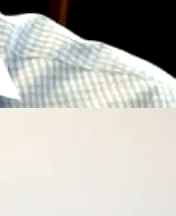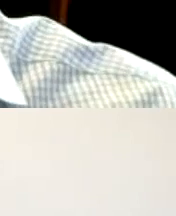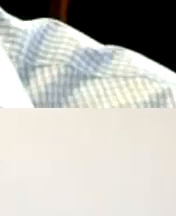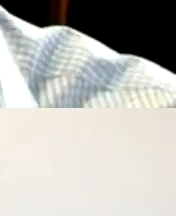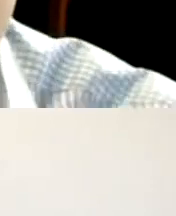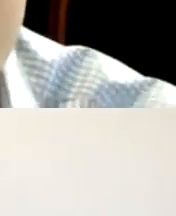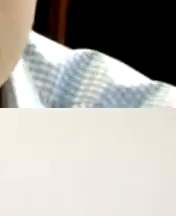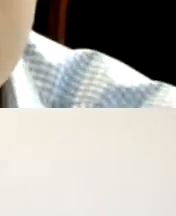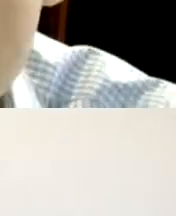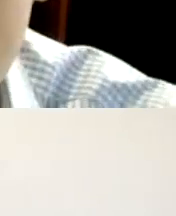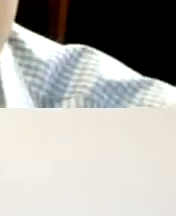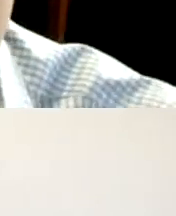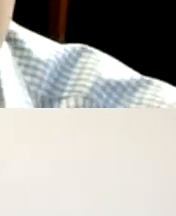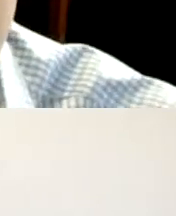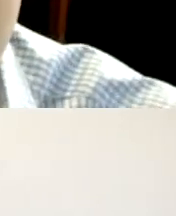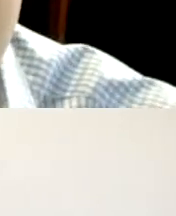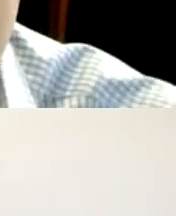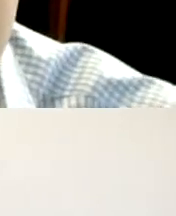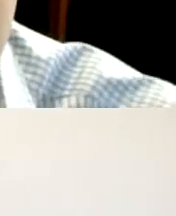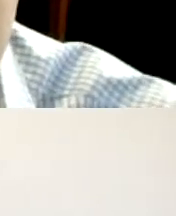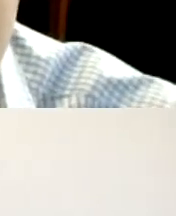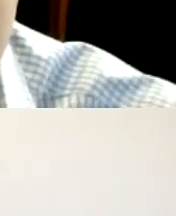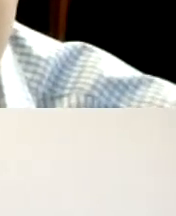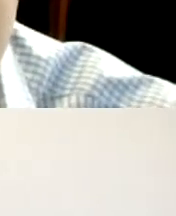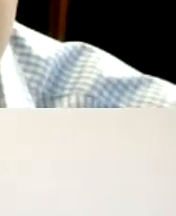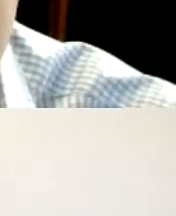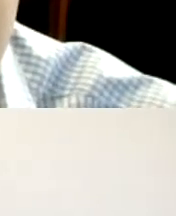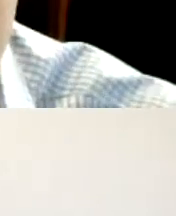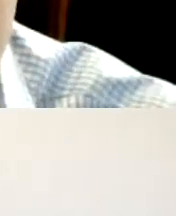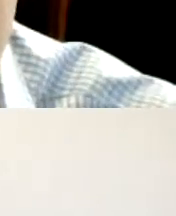him about 64 not familiar and Disability Rights Florida a little bit of a place